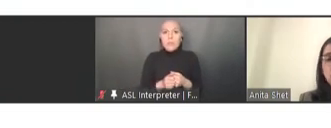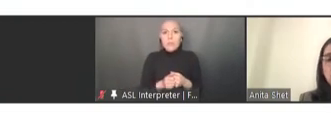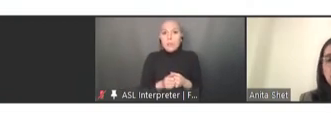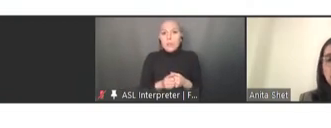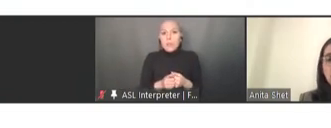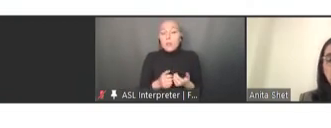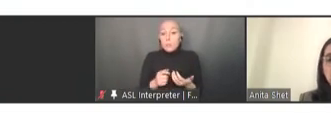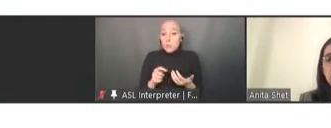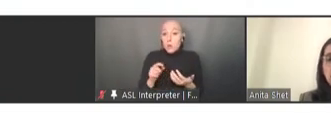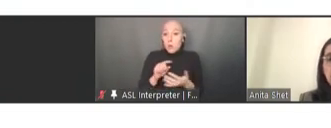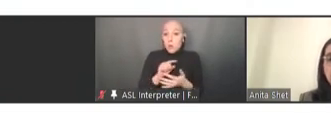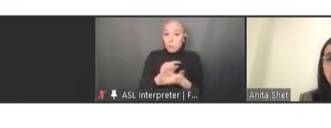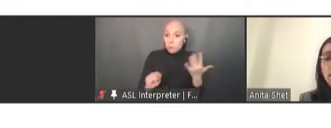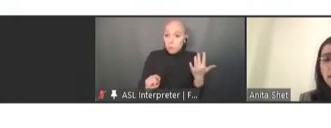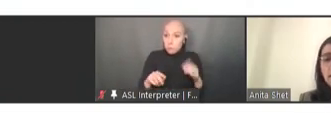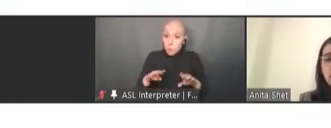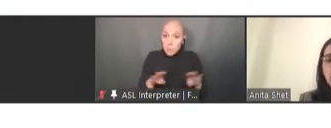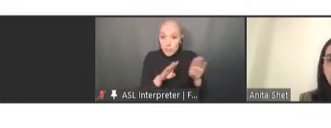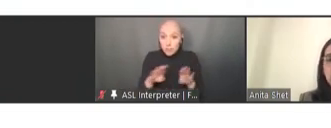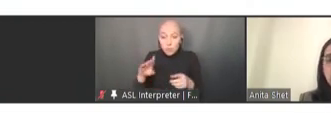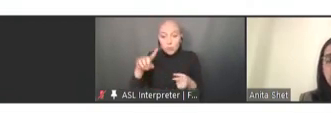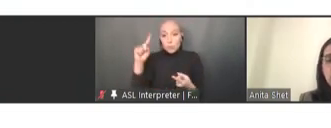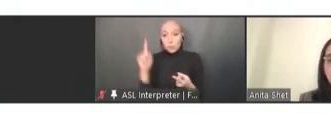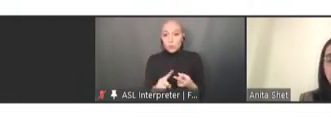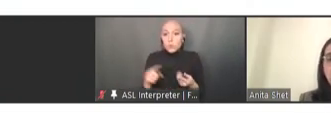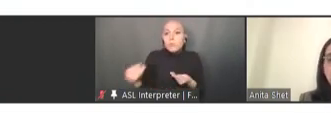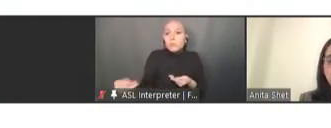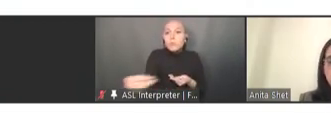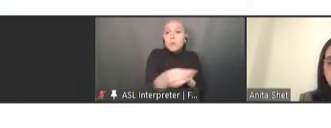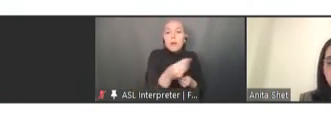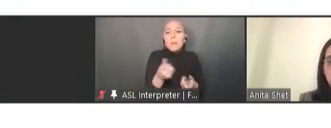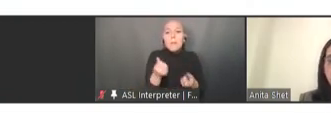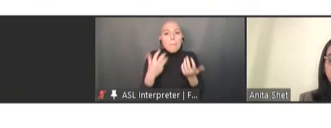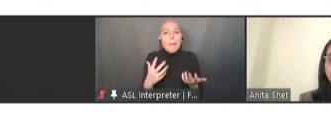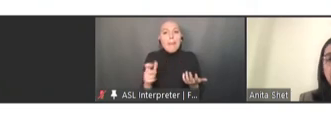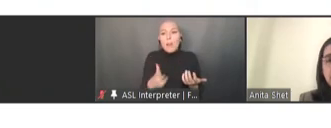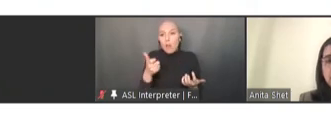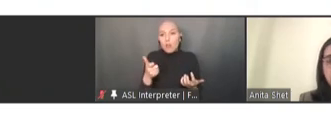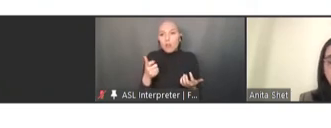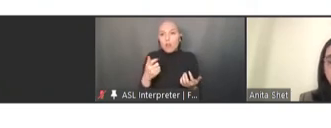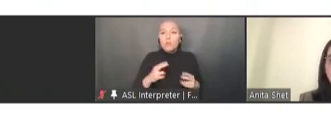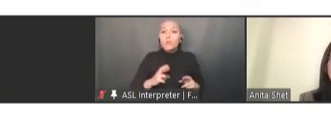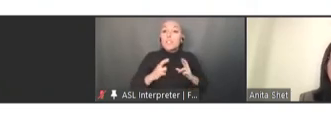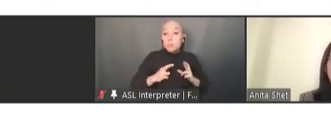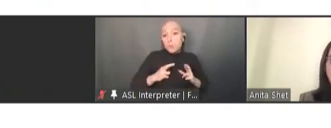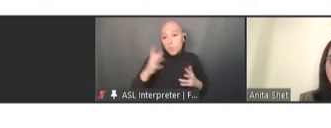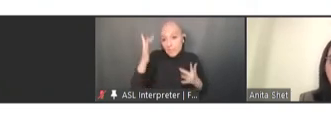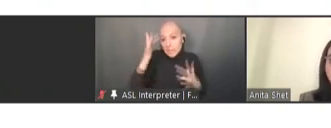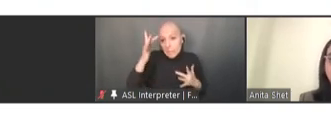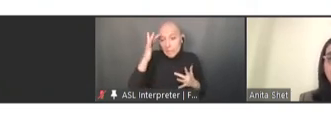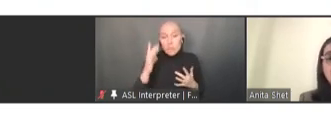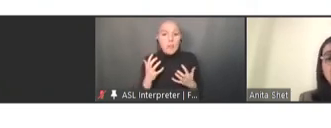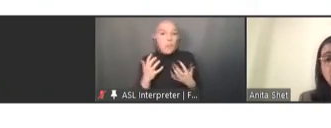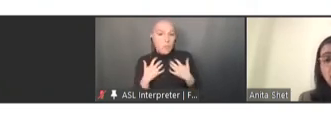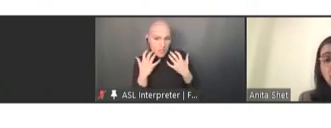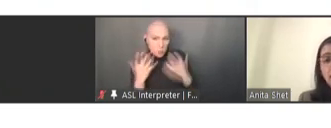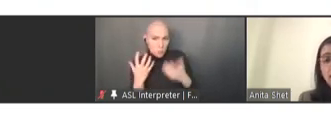transmission of many other respiratory illnesses as well. Measles would be one of them. And then